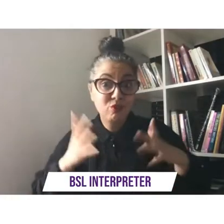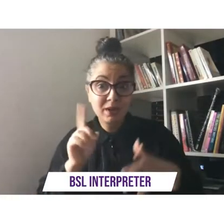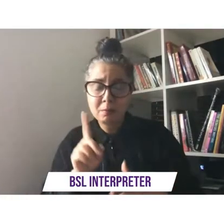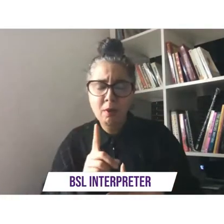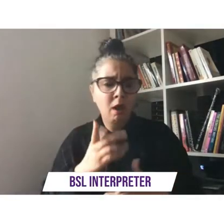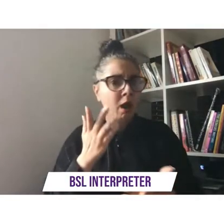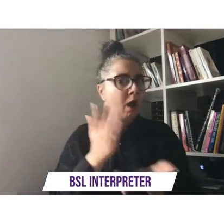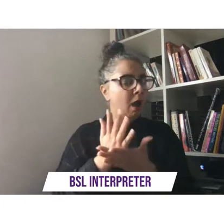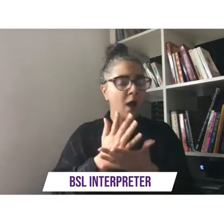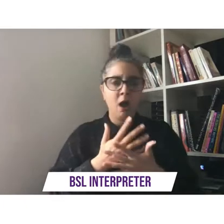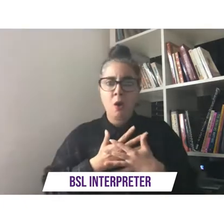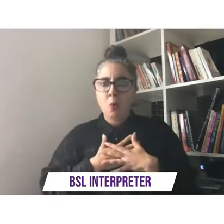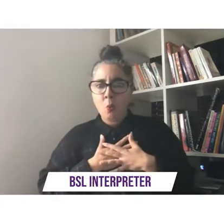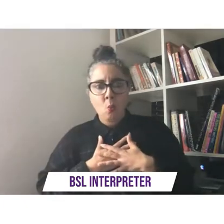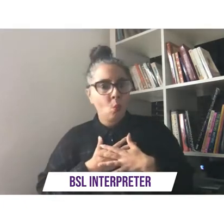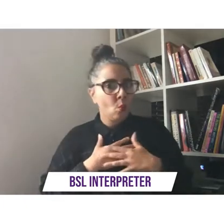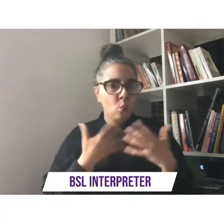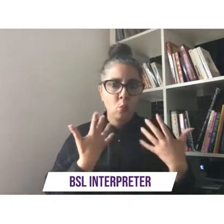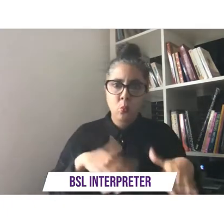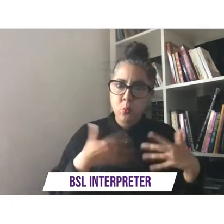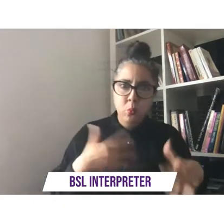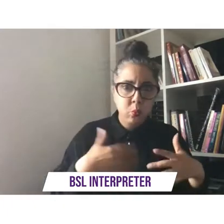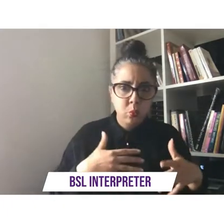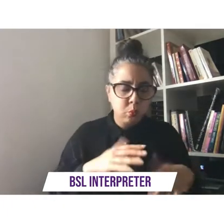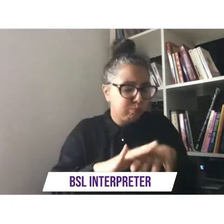that was running down the hairs on the back of my neck when you were doing that was just